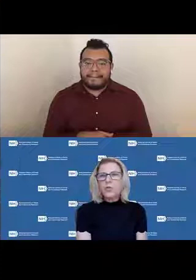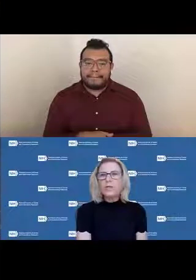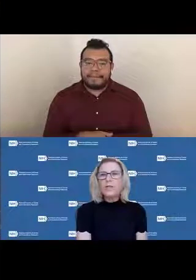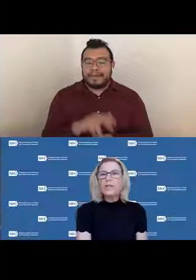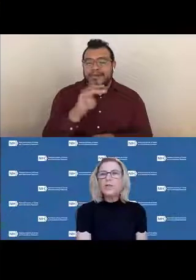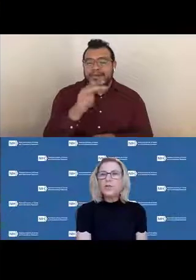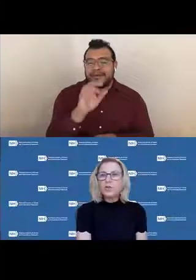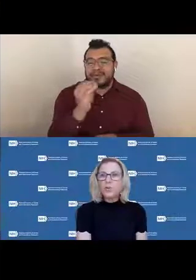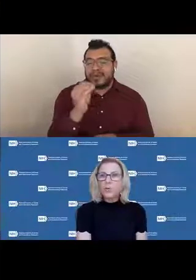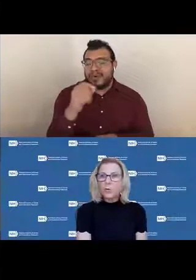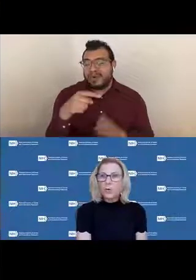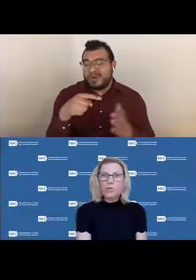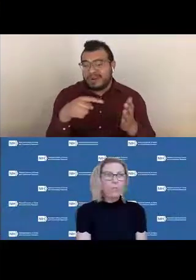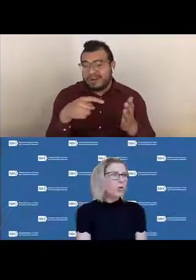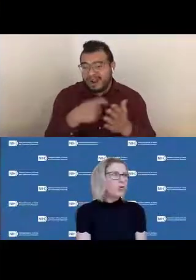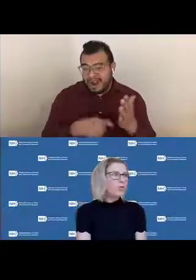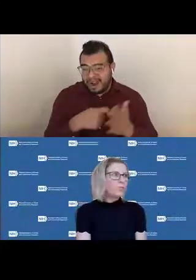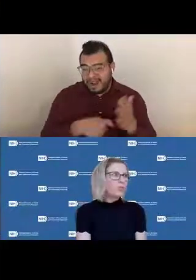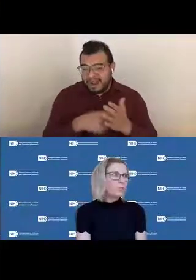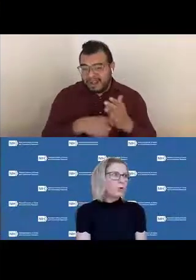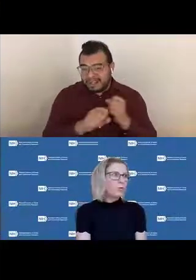would need an additional authority from our chief GMO.